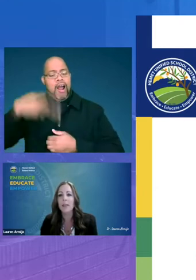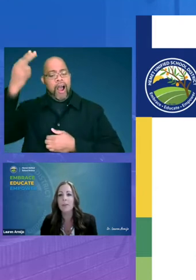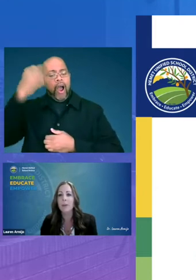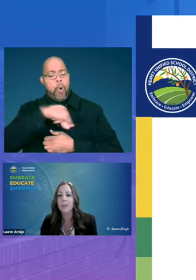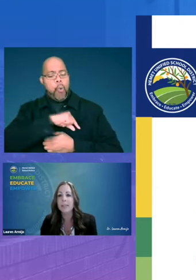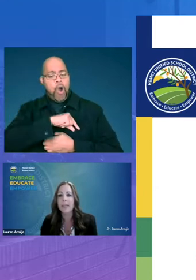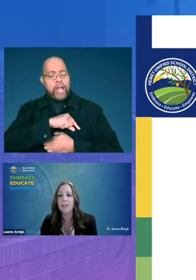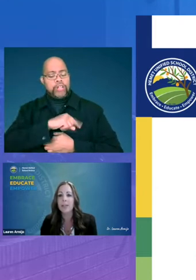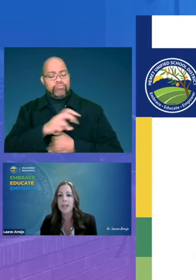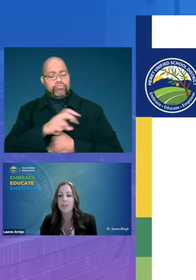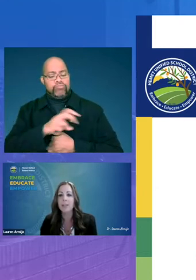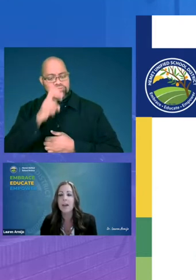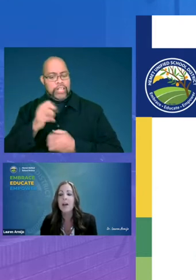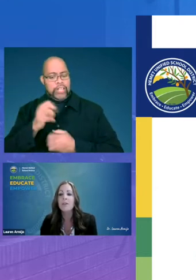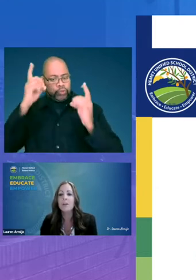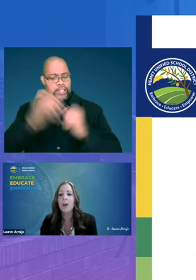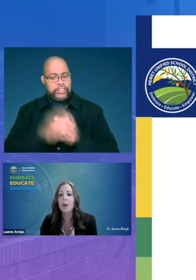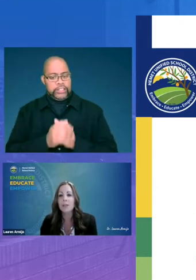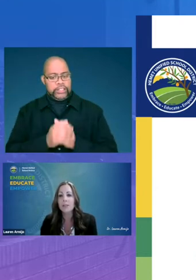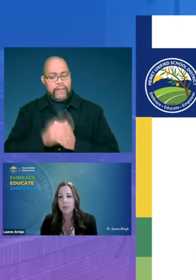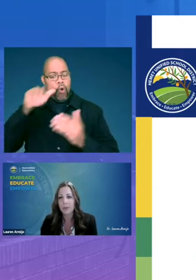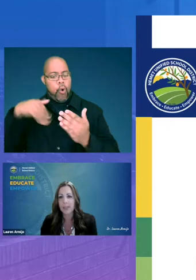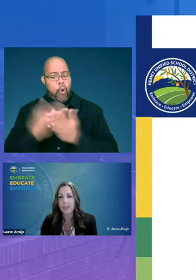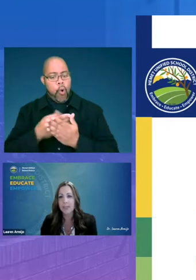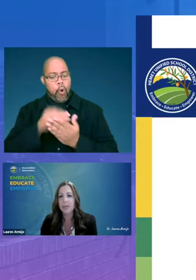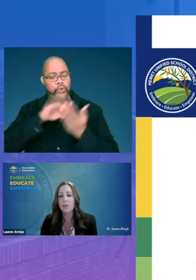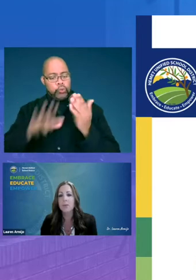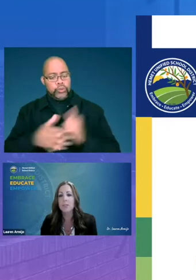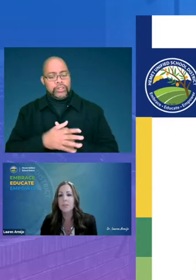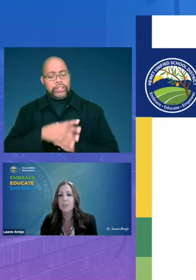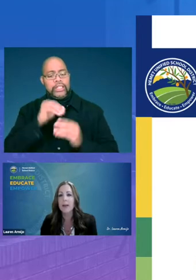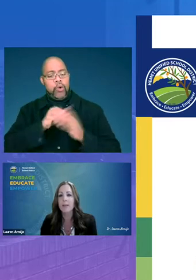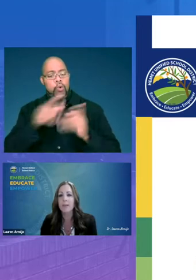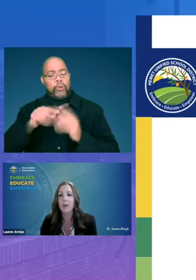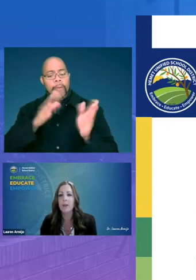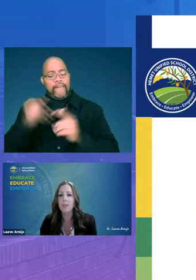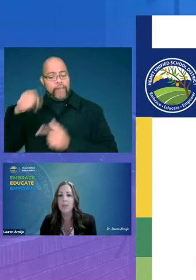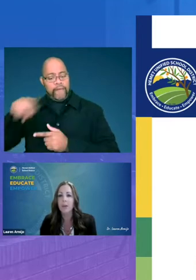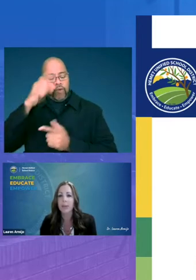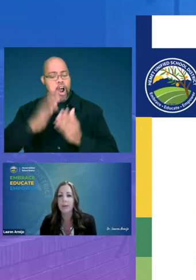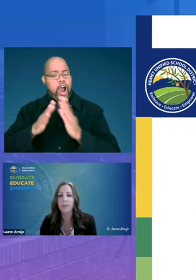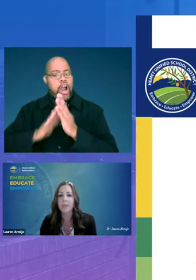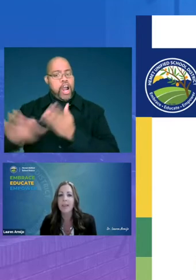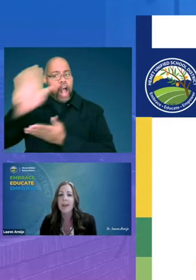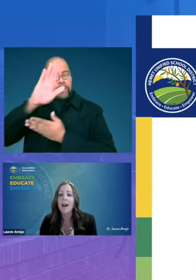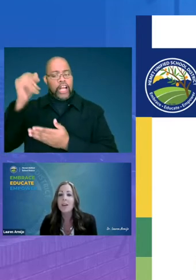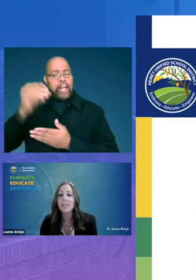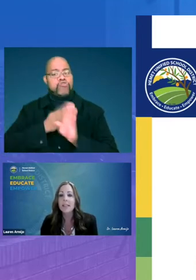rigorous education for all students in order to prepare them for college and career our second